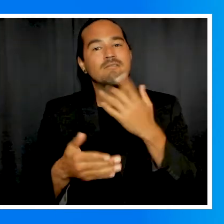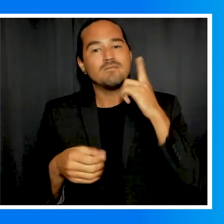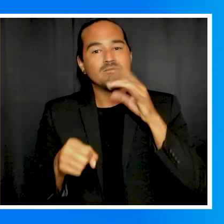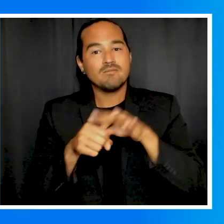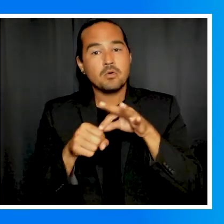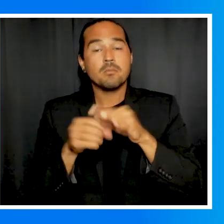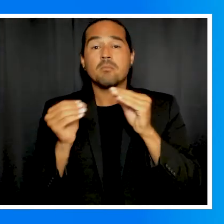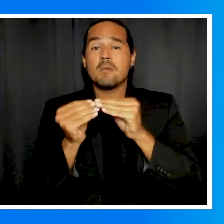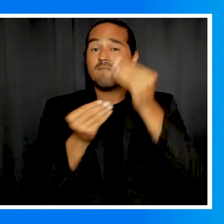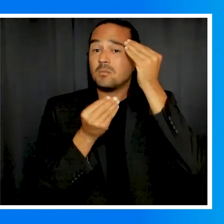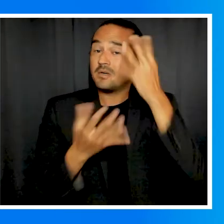Thank you for voting!